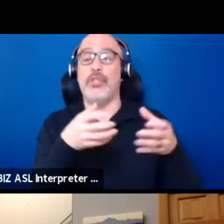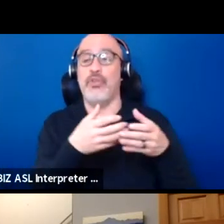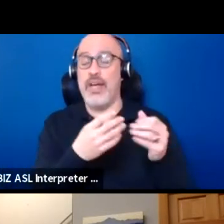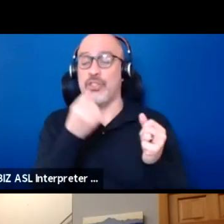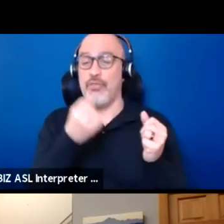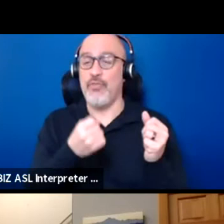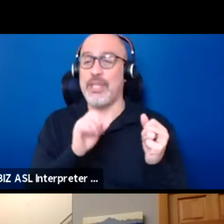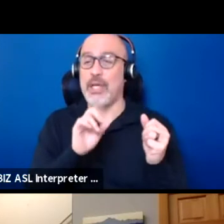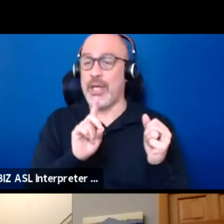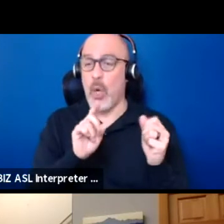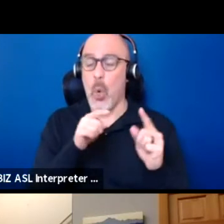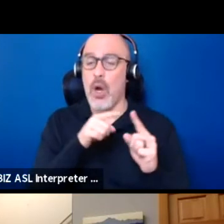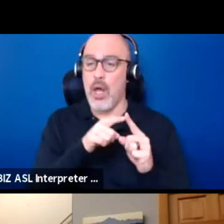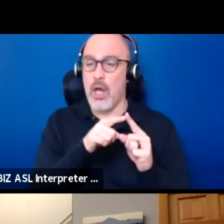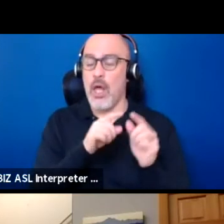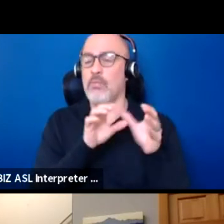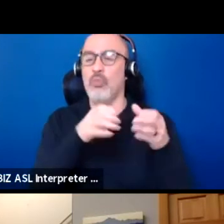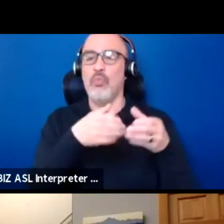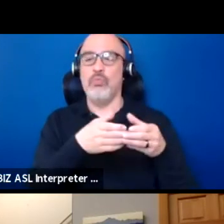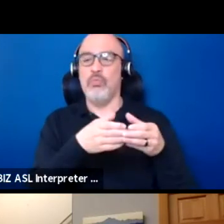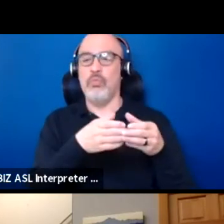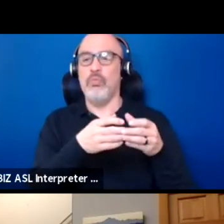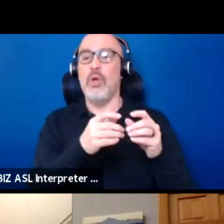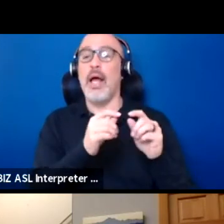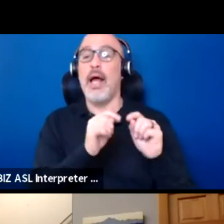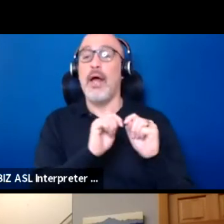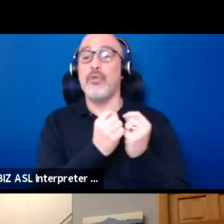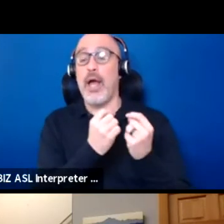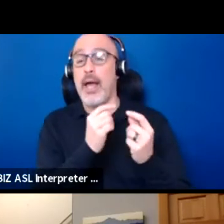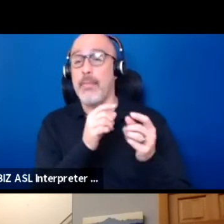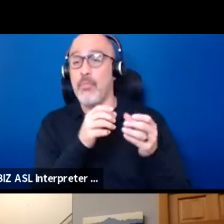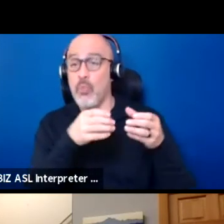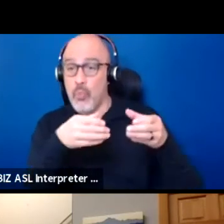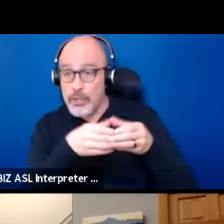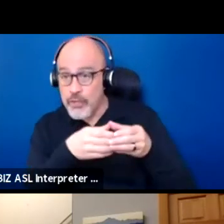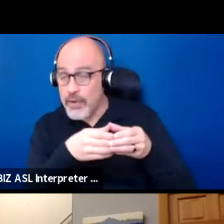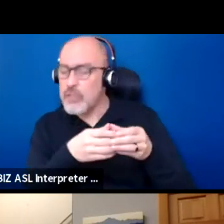I did not grow up attending theater or even